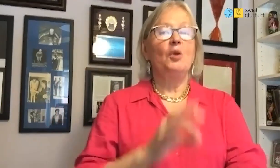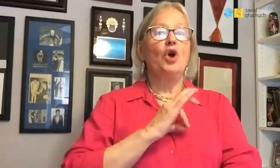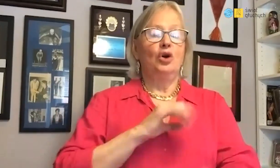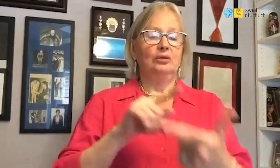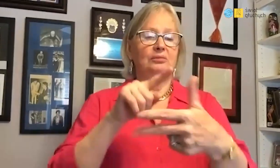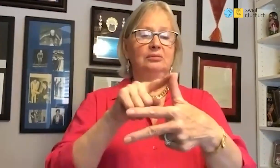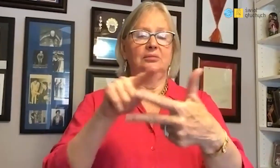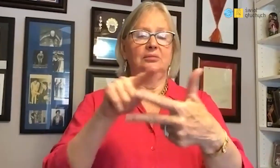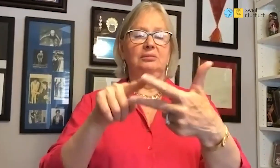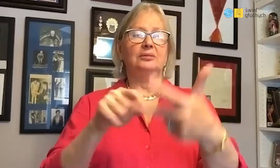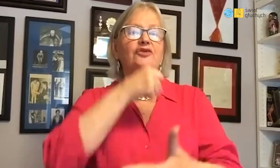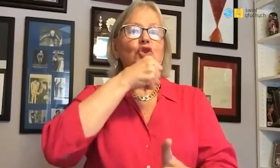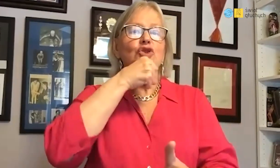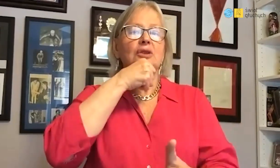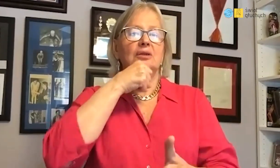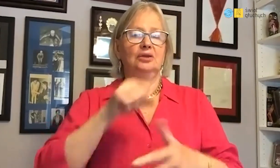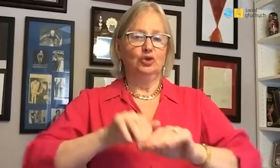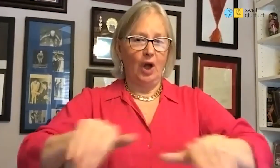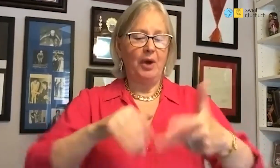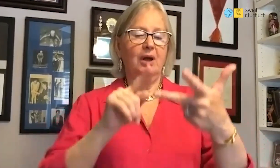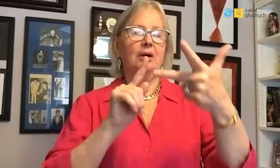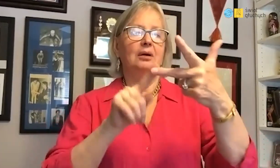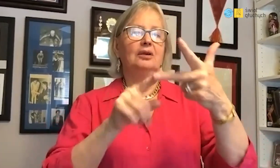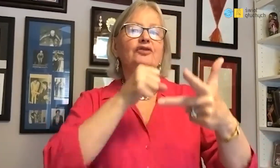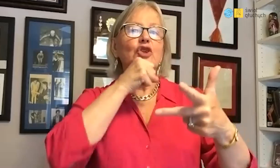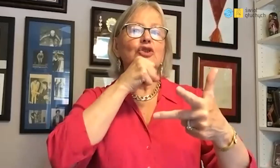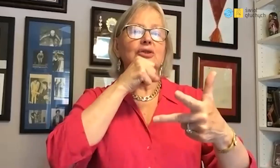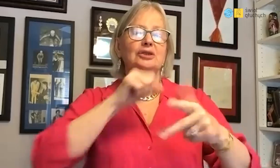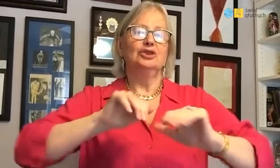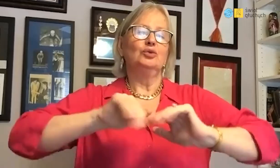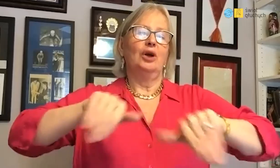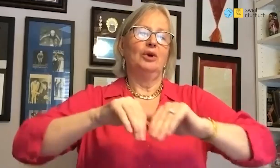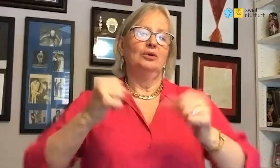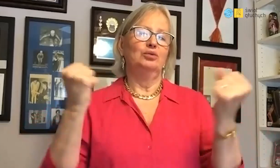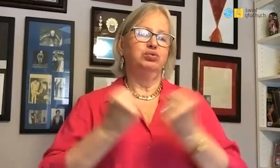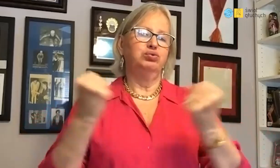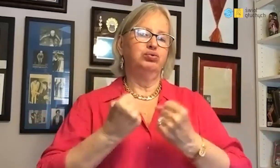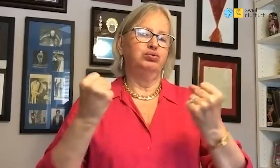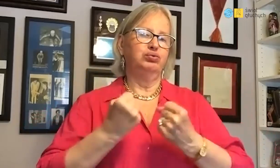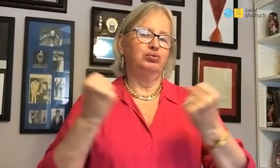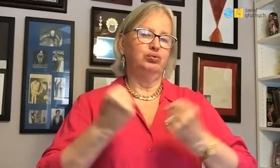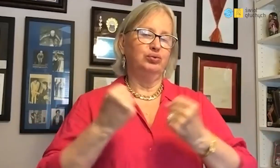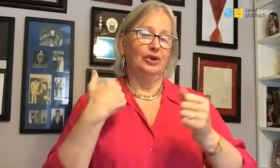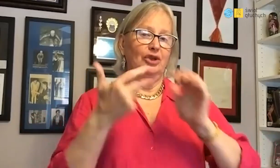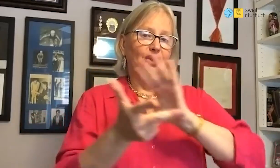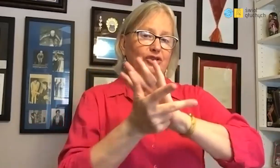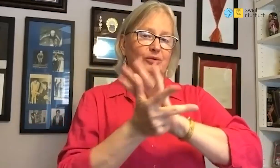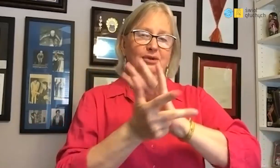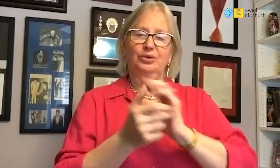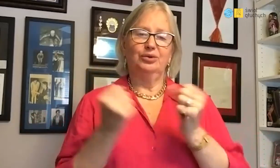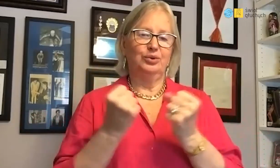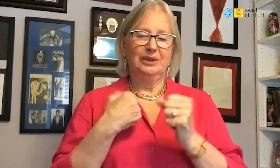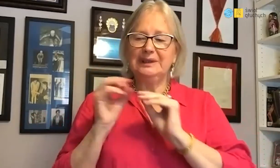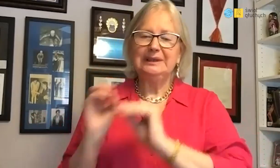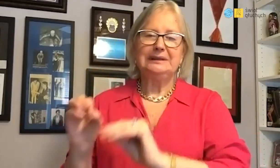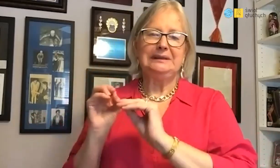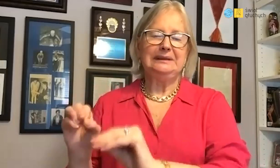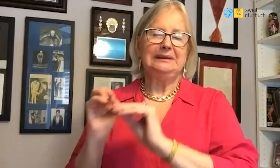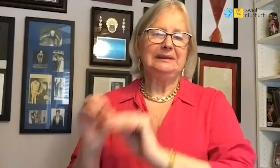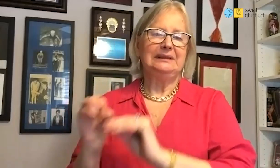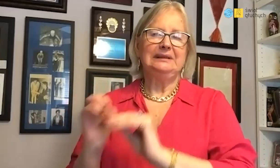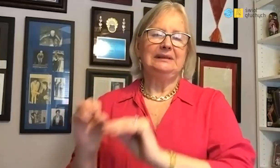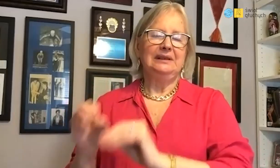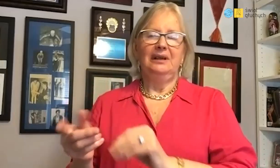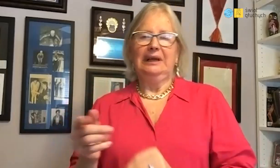My 3 grandchildren are swimming, but it works best for the youngest.